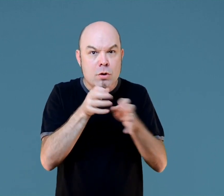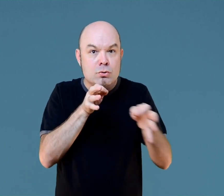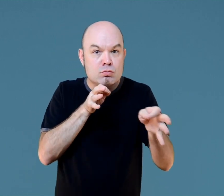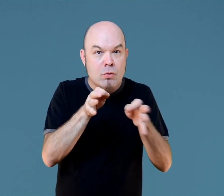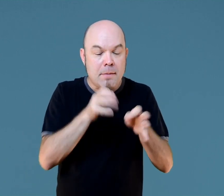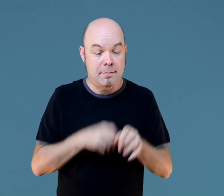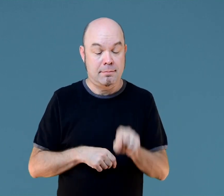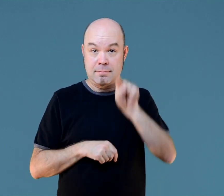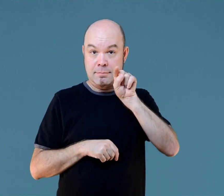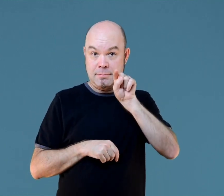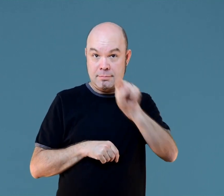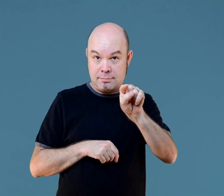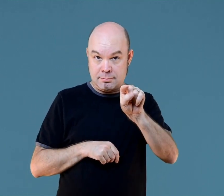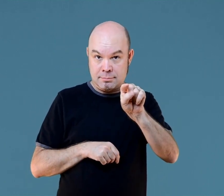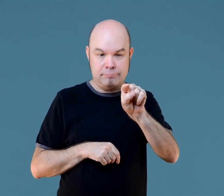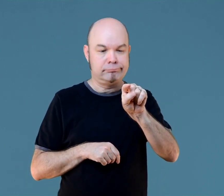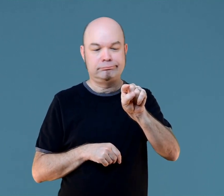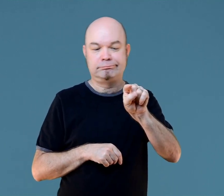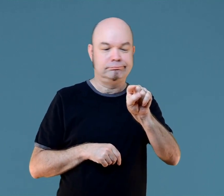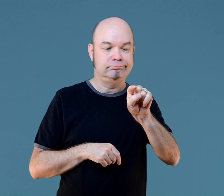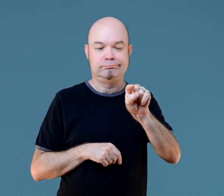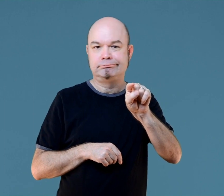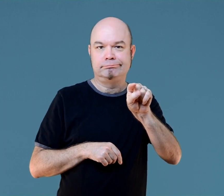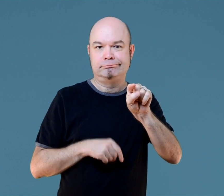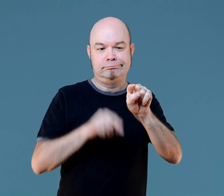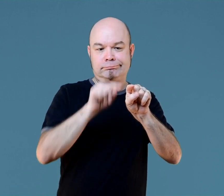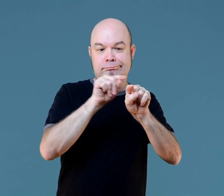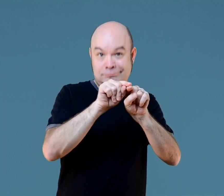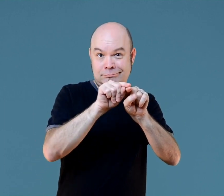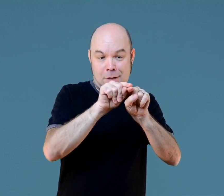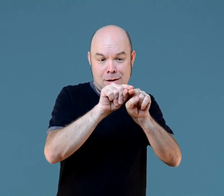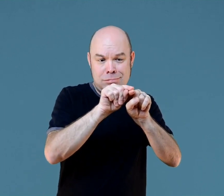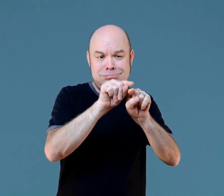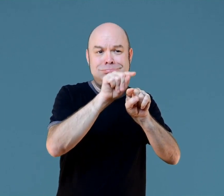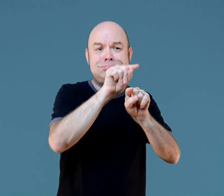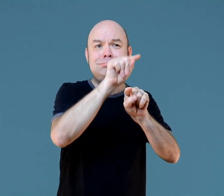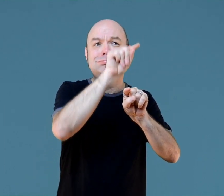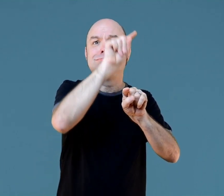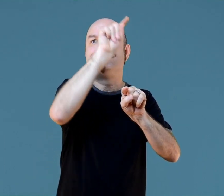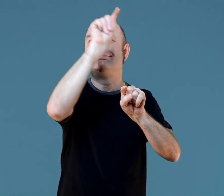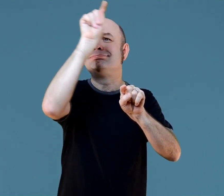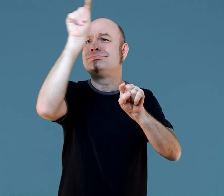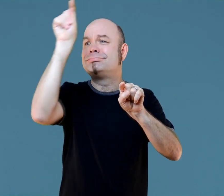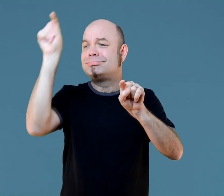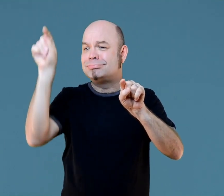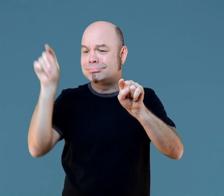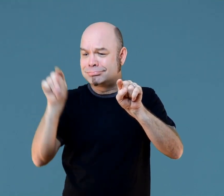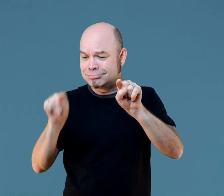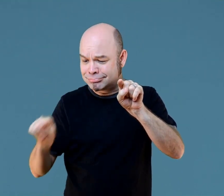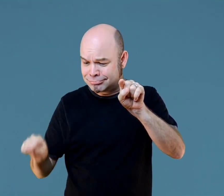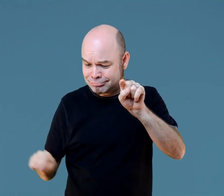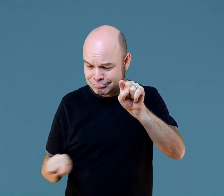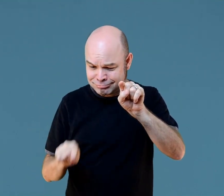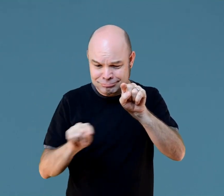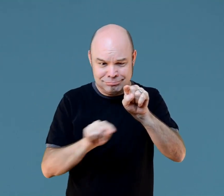When you're following instructions, you see this place right here? I want you to go up and around and down